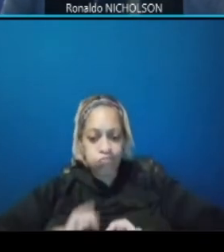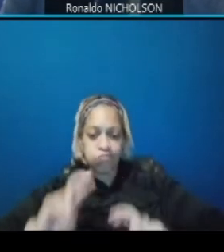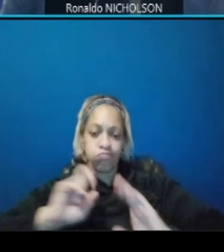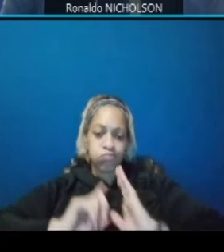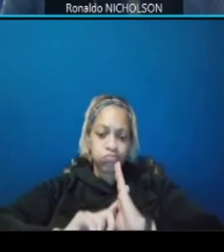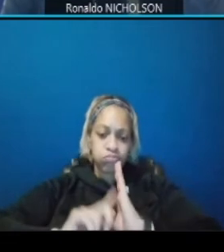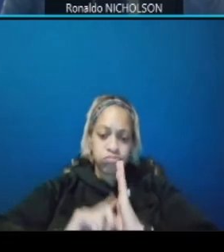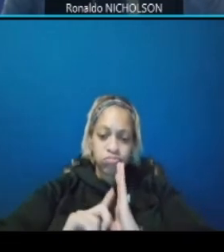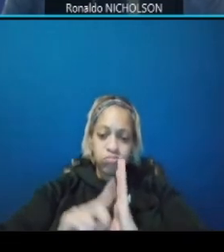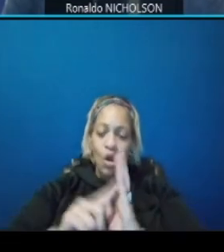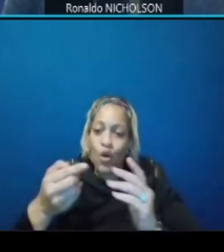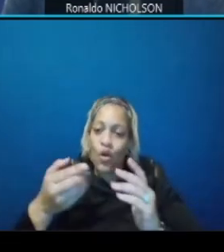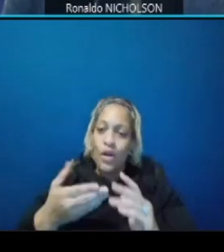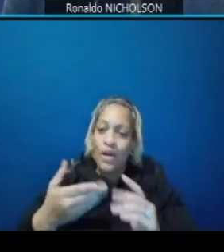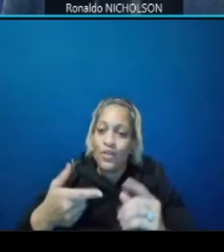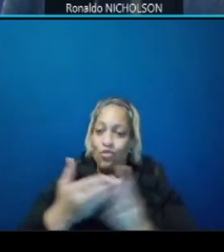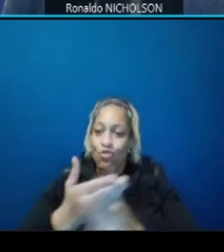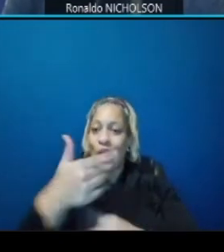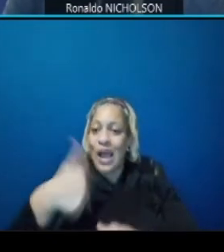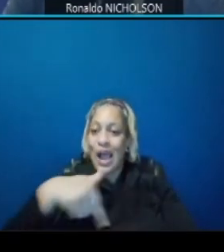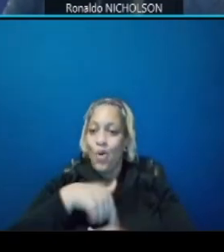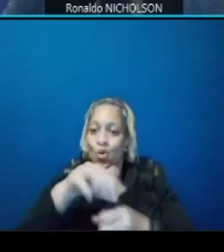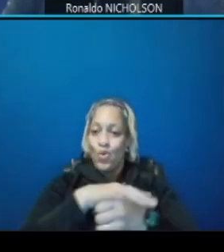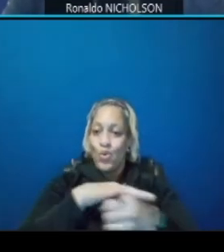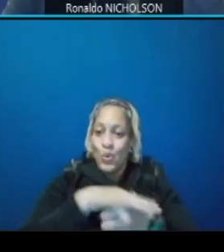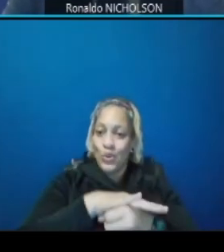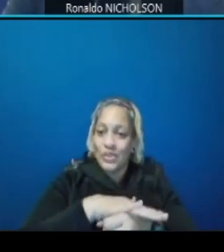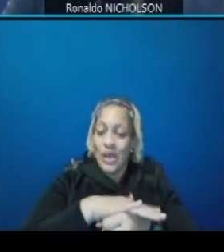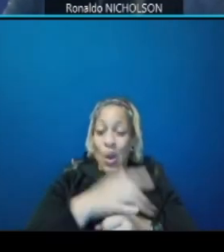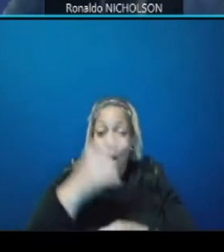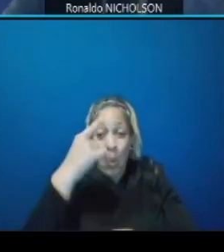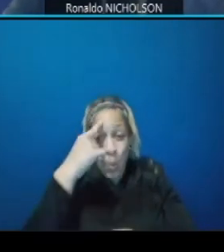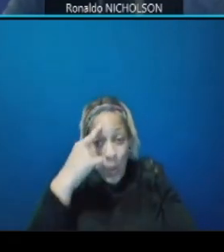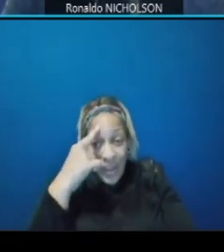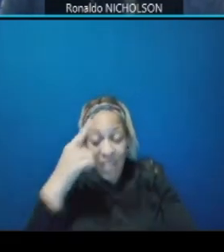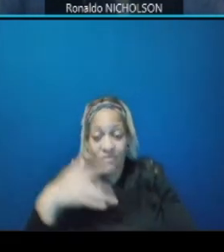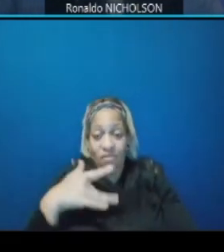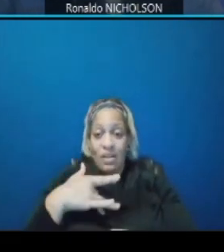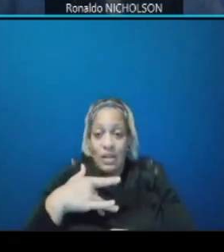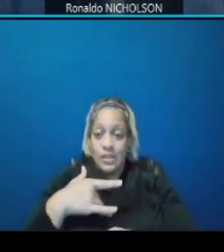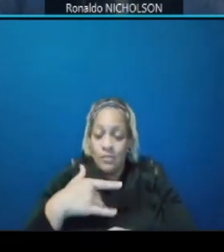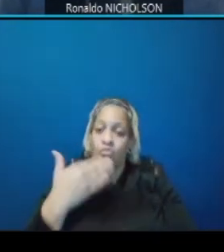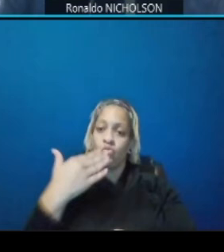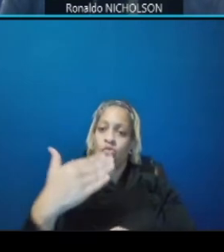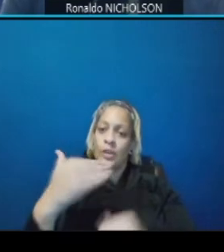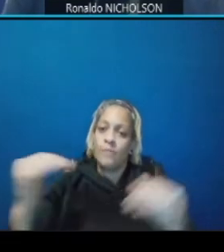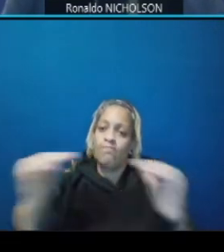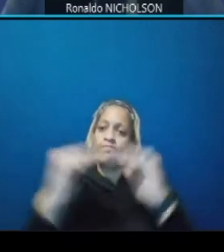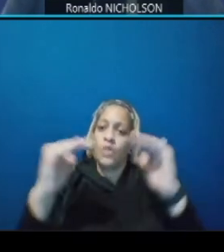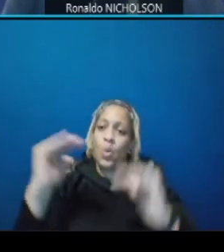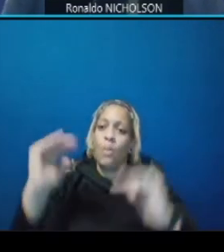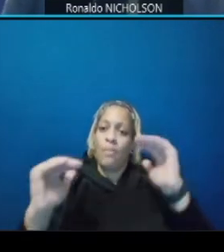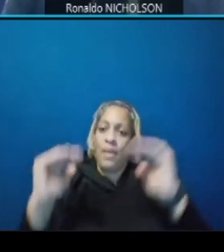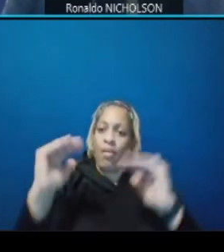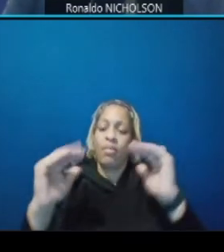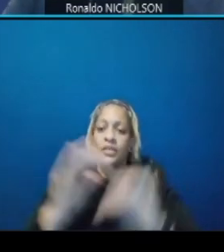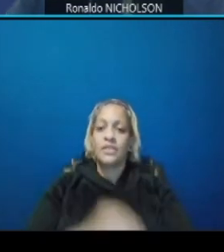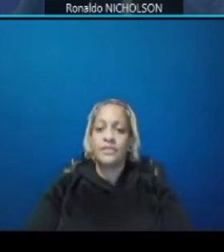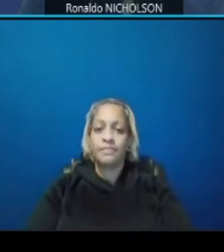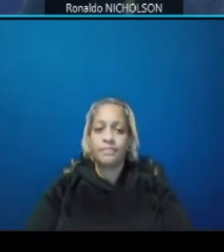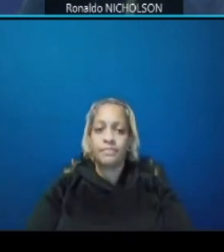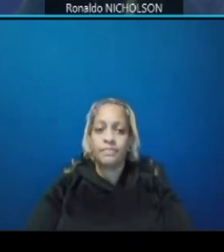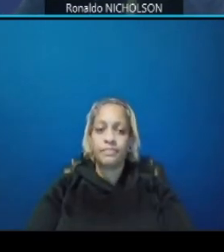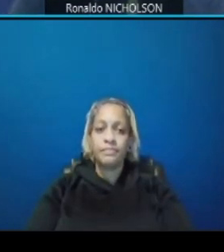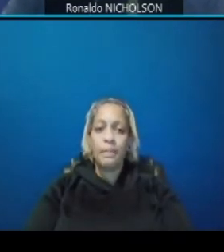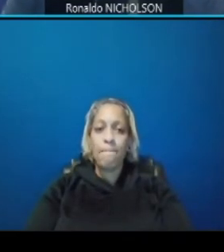feel we have reached a good balance in what we're providing in this final design big slide